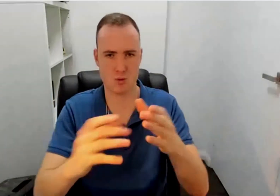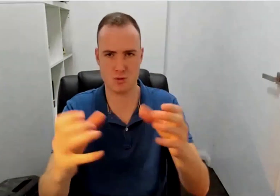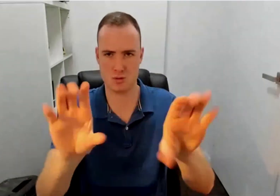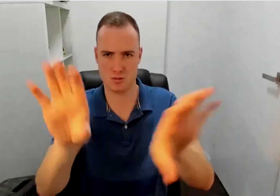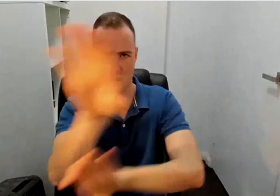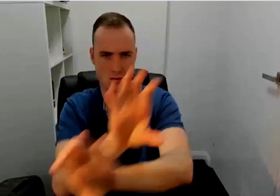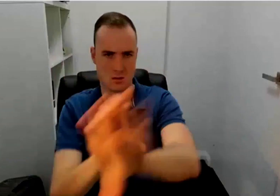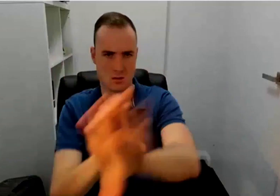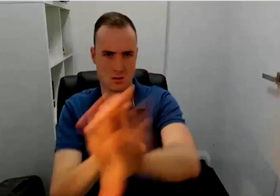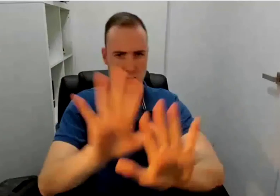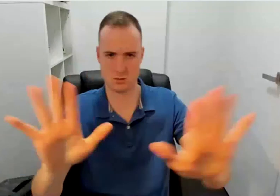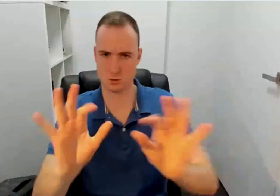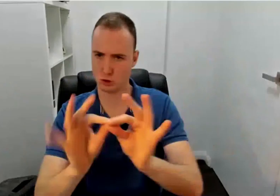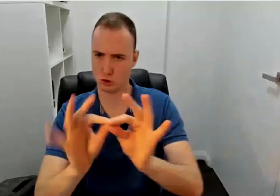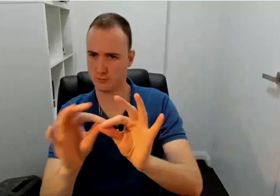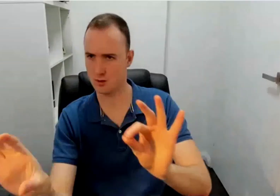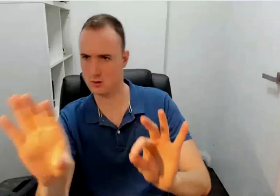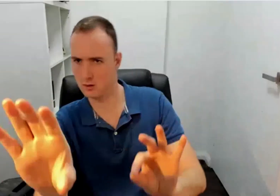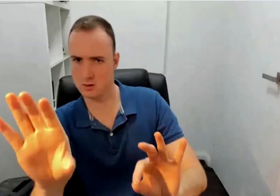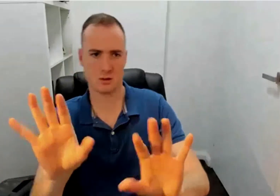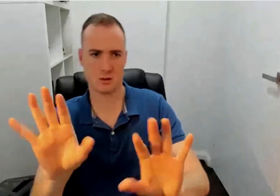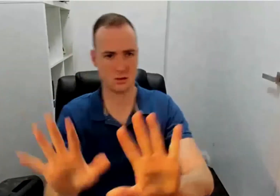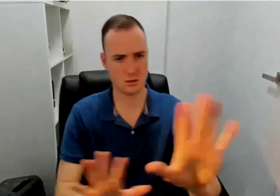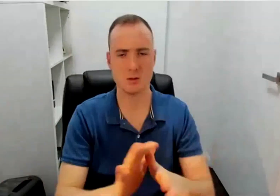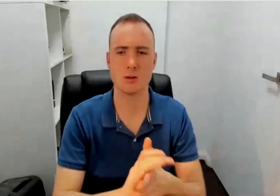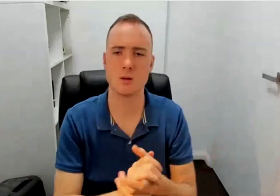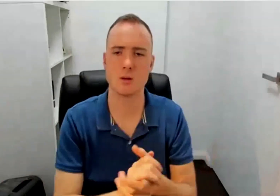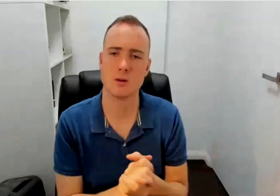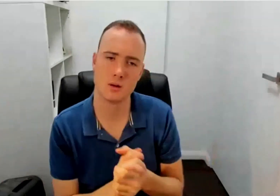Um, the user needs more control about how we can configure videos